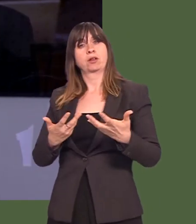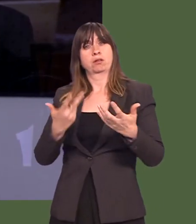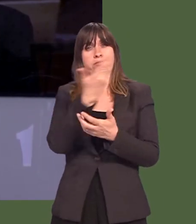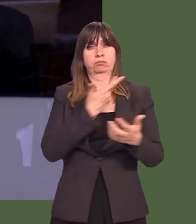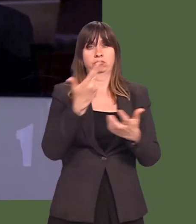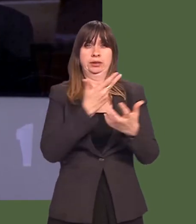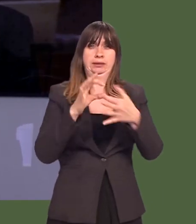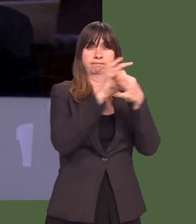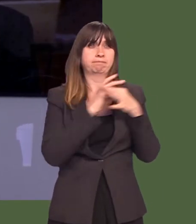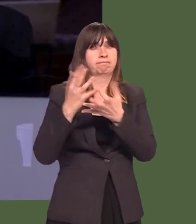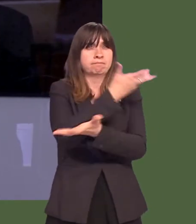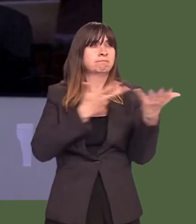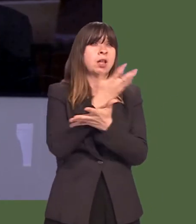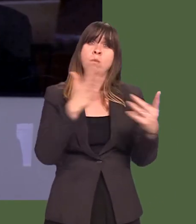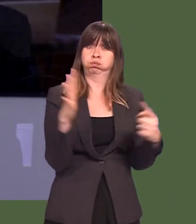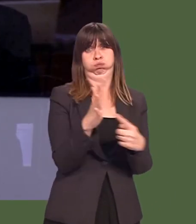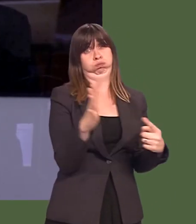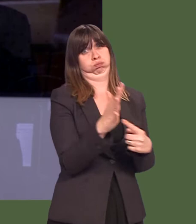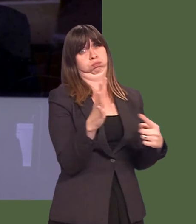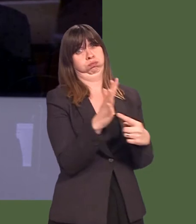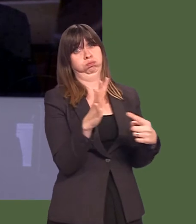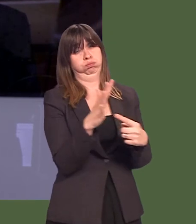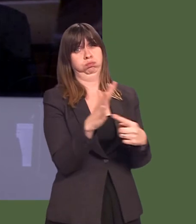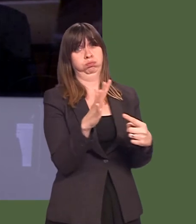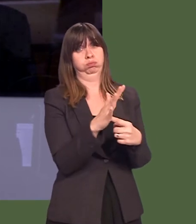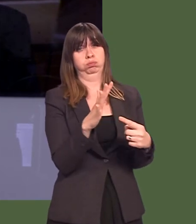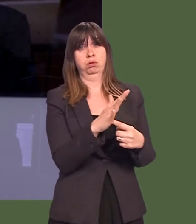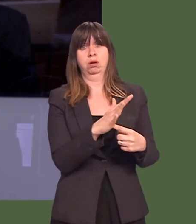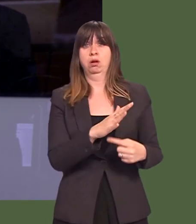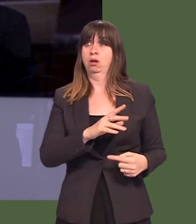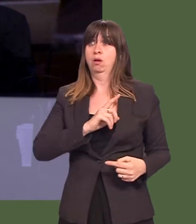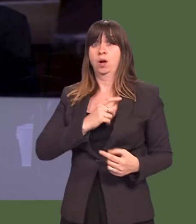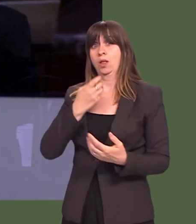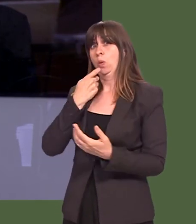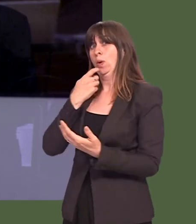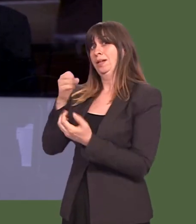discussions are more important than ever, given whatís contained within this White